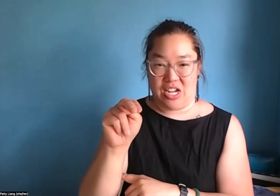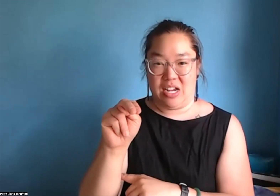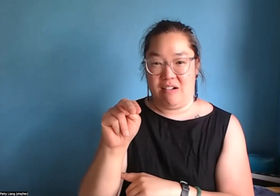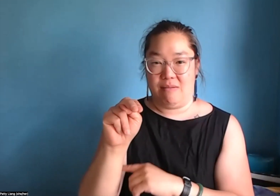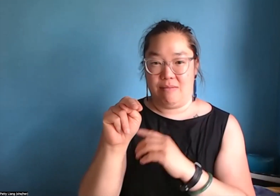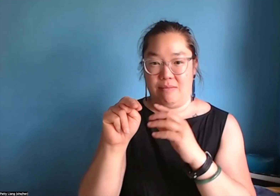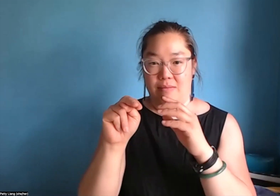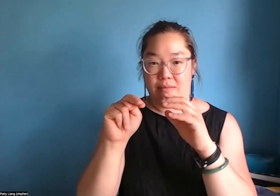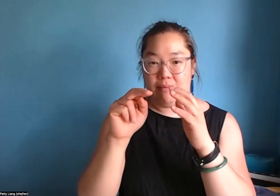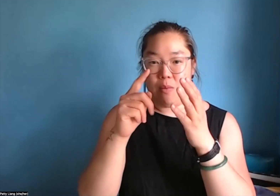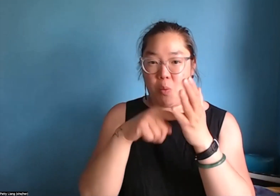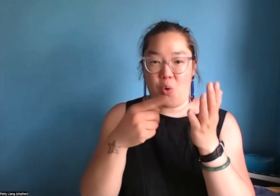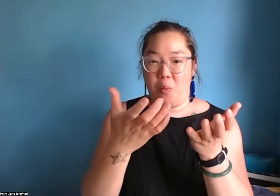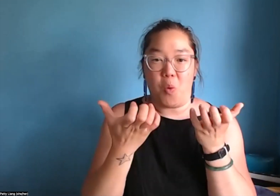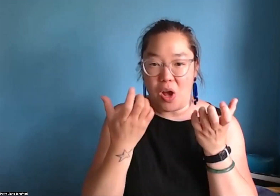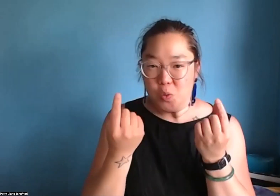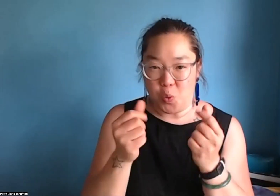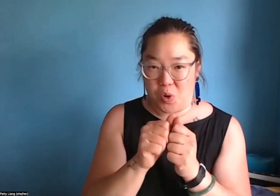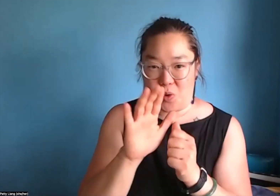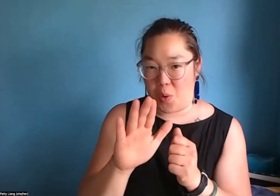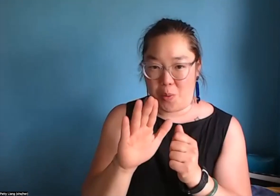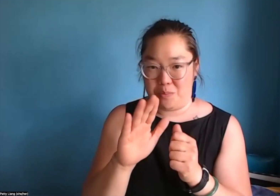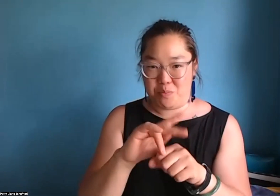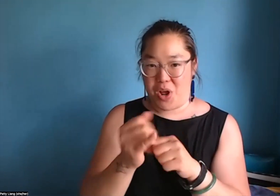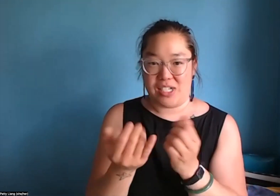We just want to make sure there's a clear, clearly articulated vision